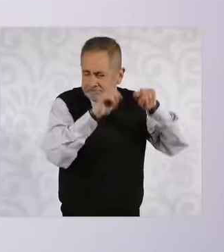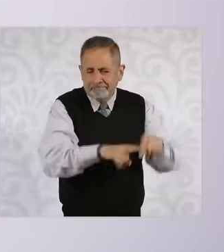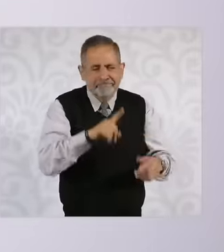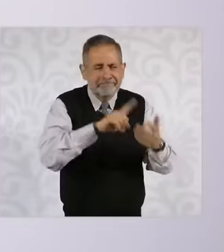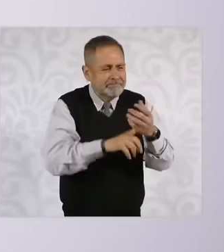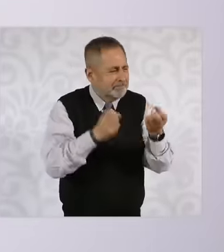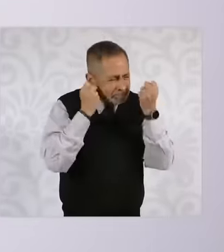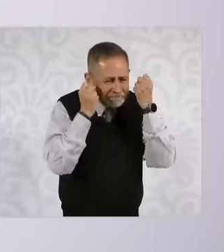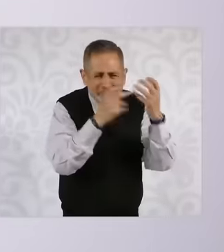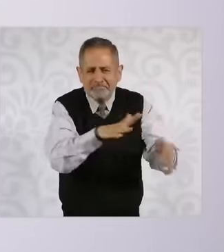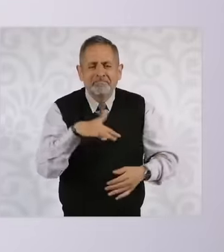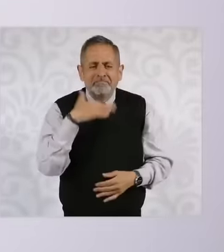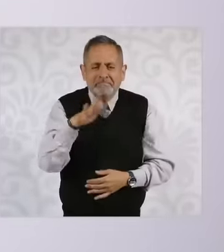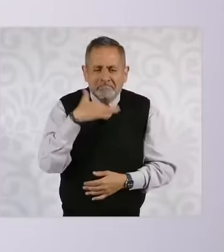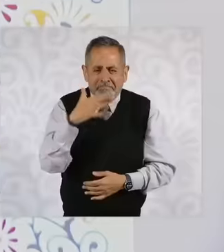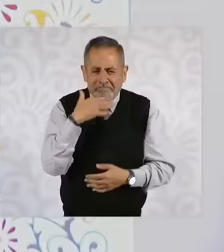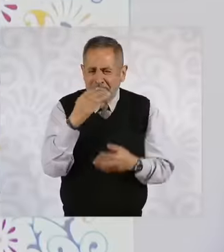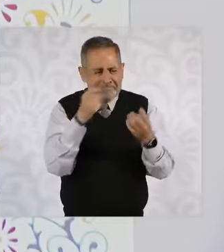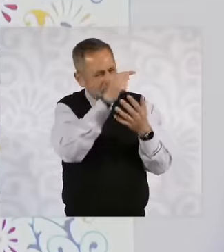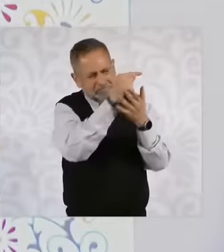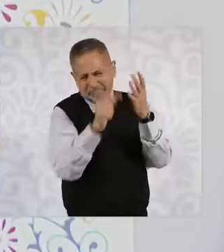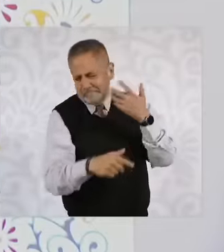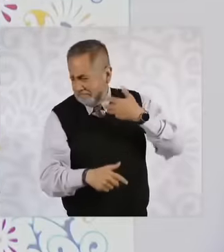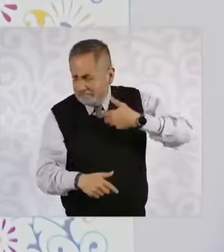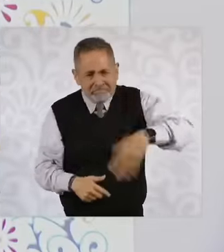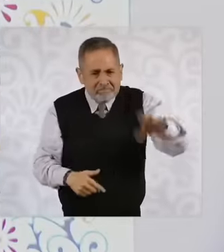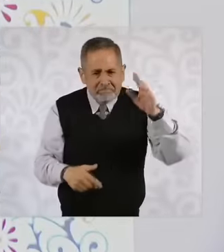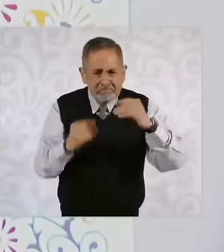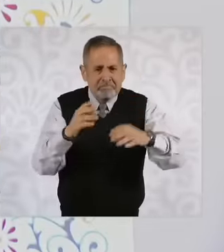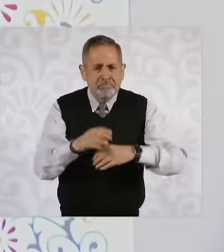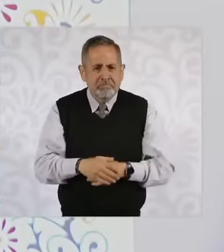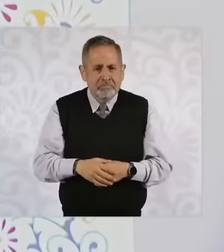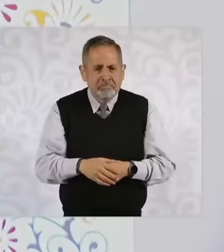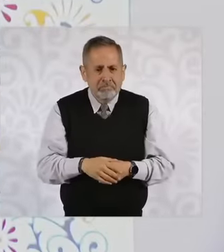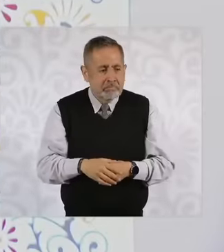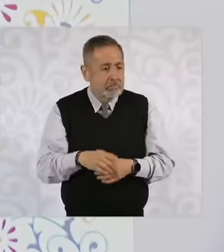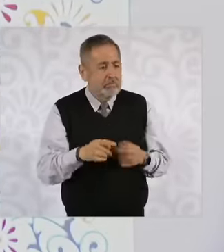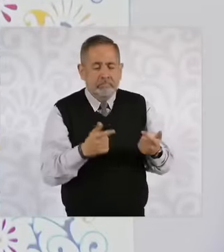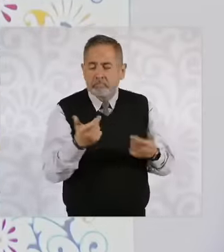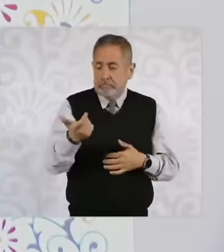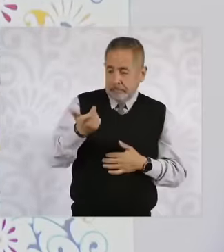in the judiciary because corruption is so much. who receives money to make a